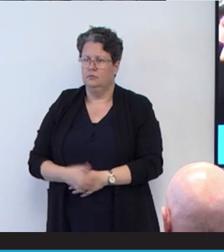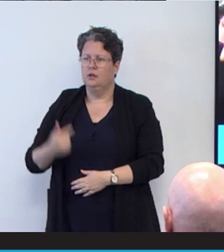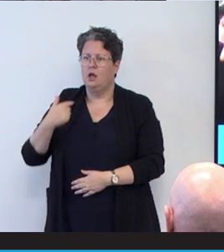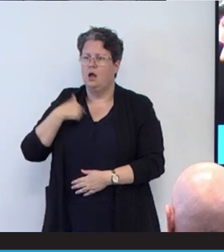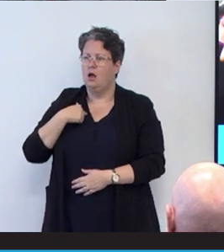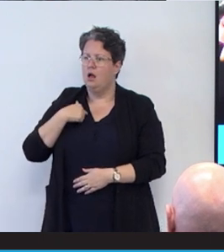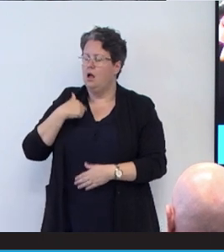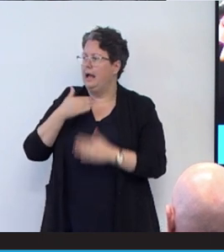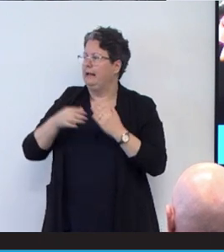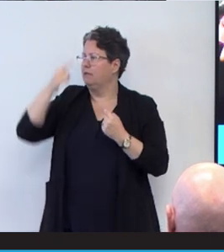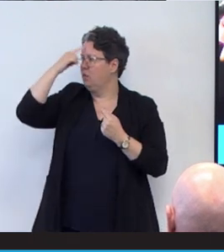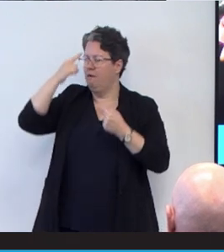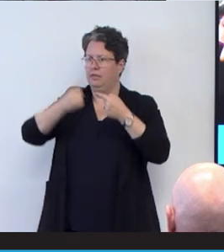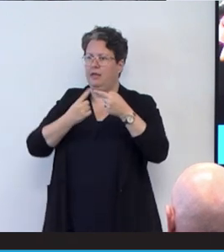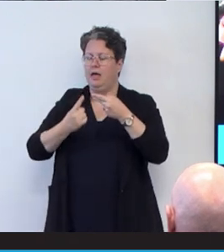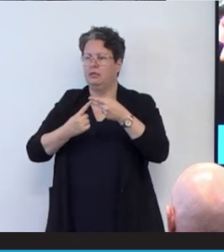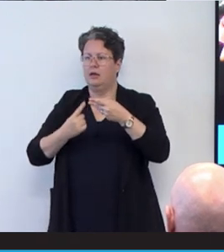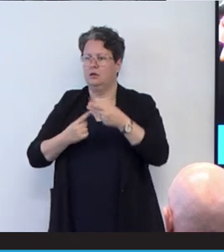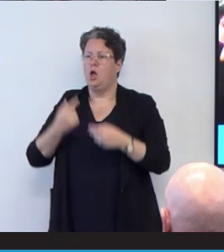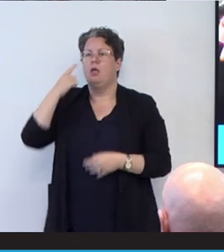I always thought, okay, you have a wheelchair,